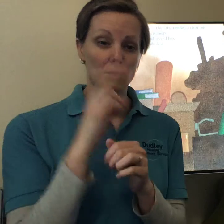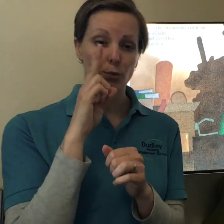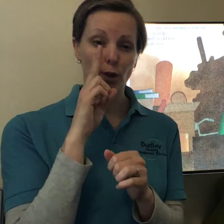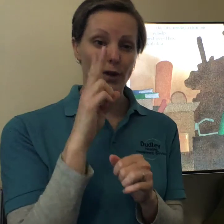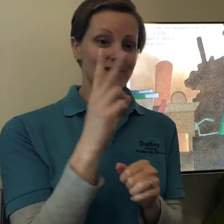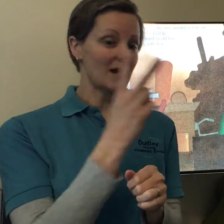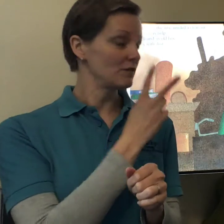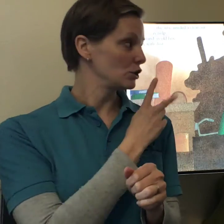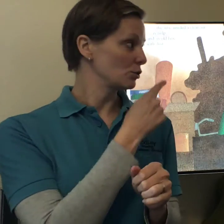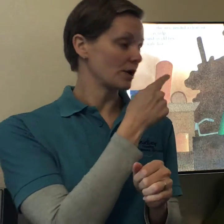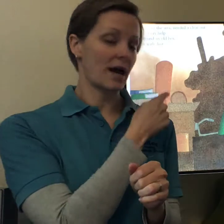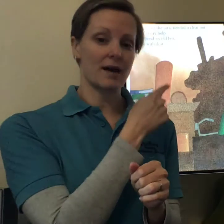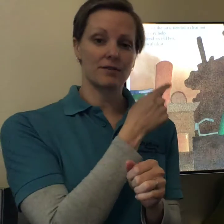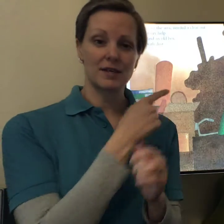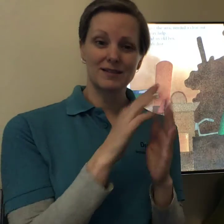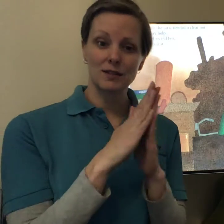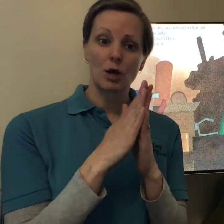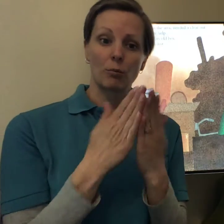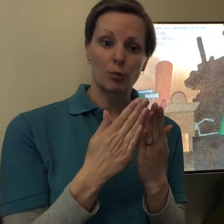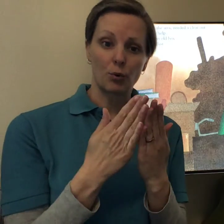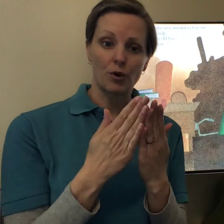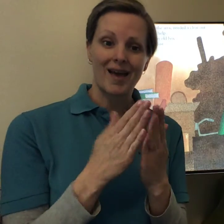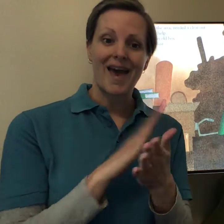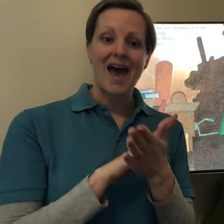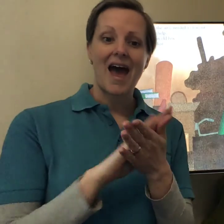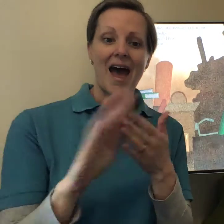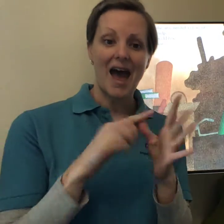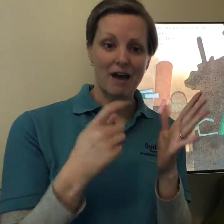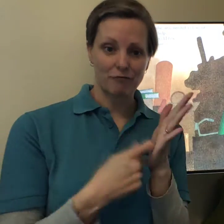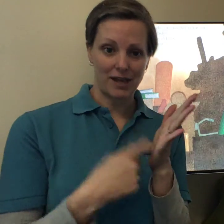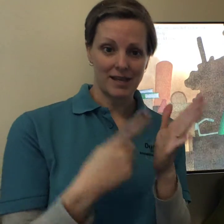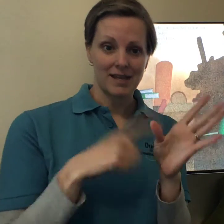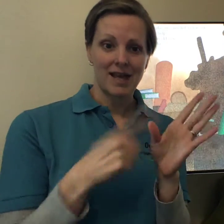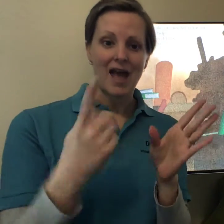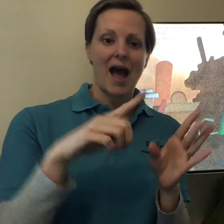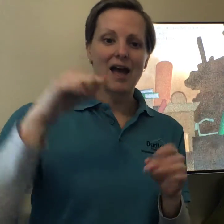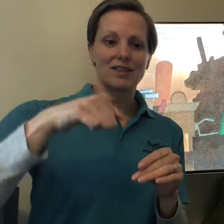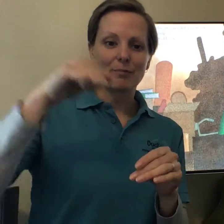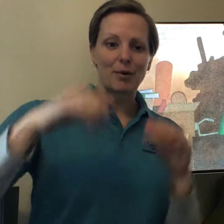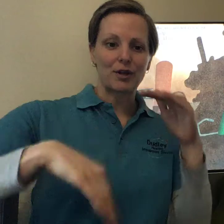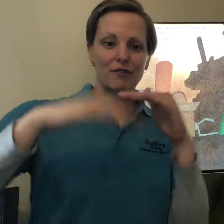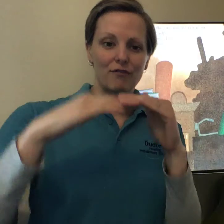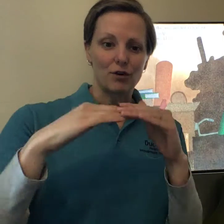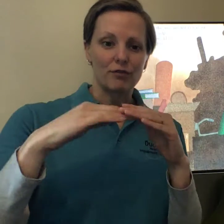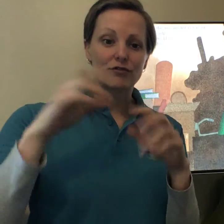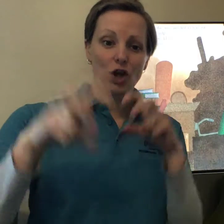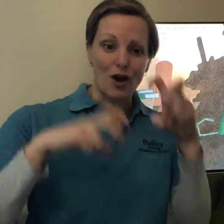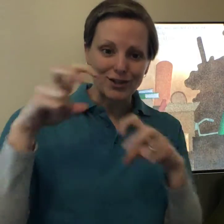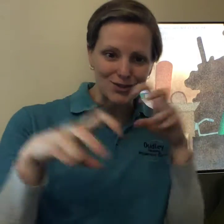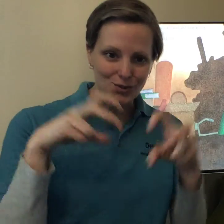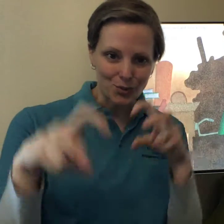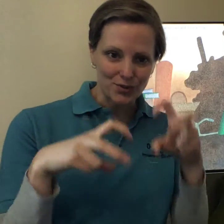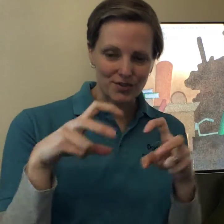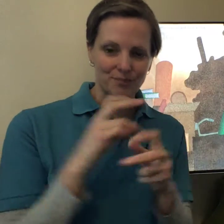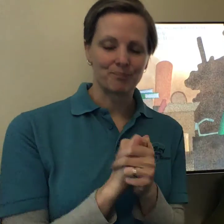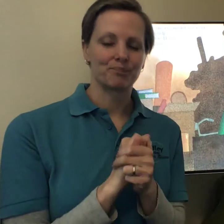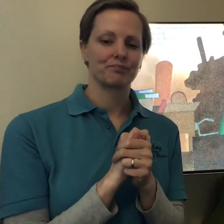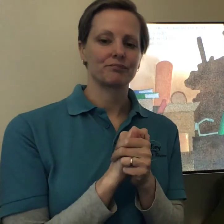So we're going to have a look at this book. Harry and the bucket full of dinosaurs.